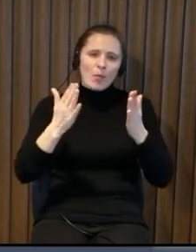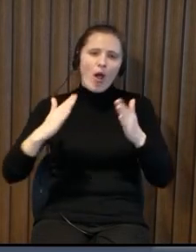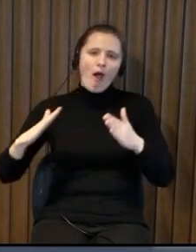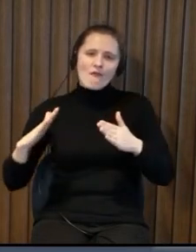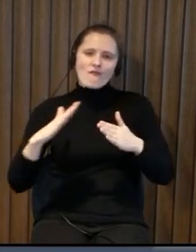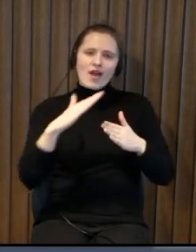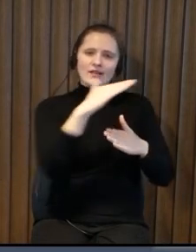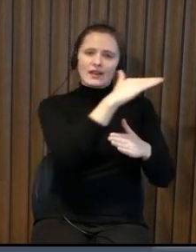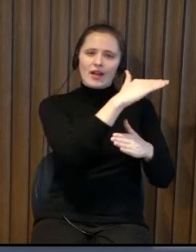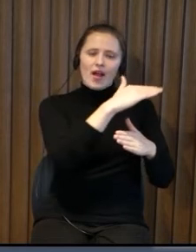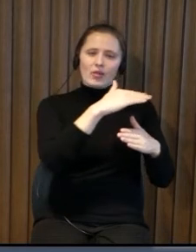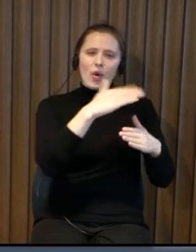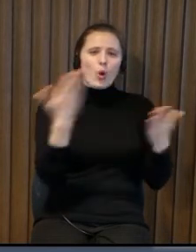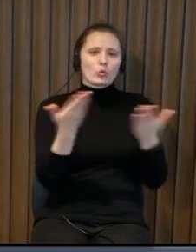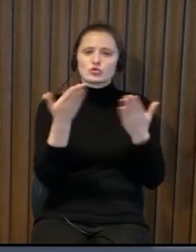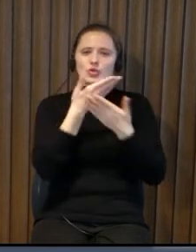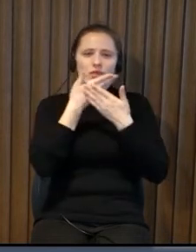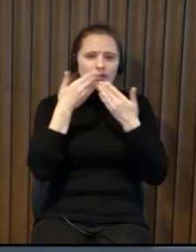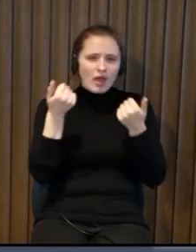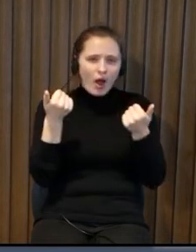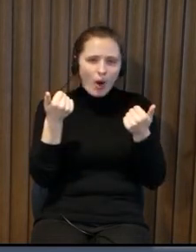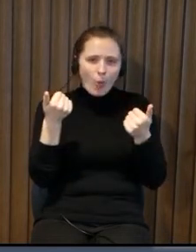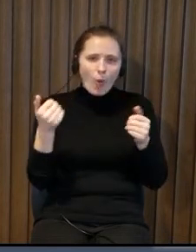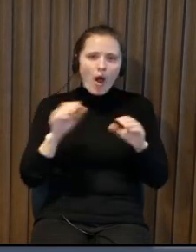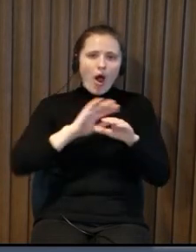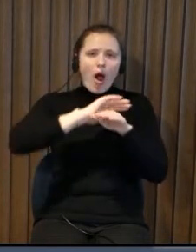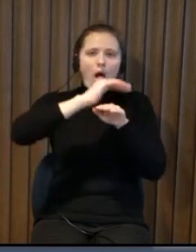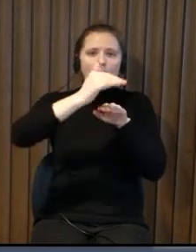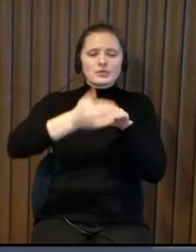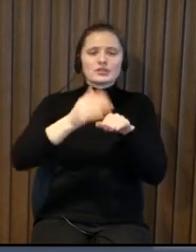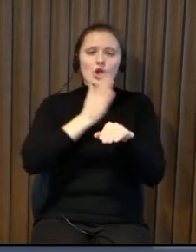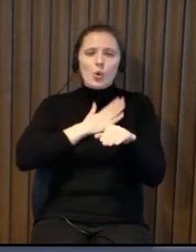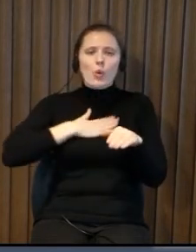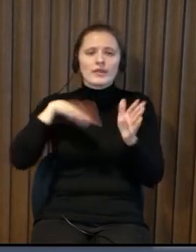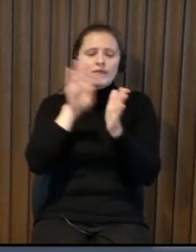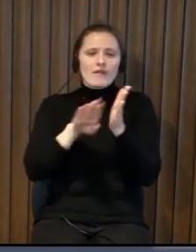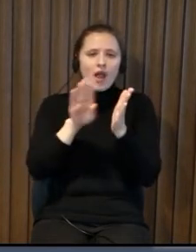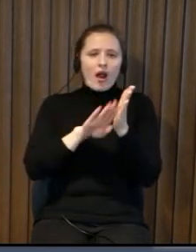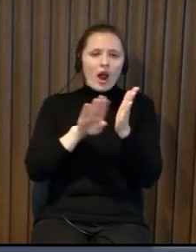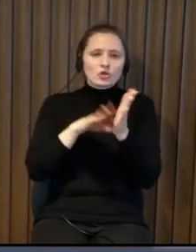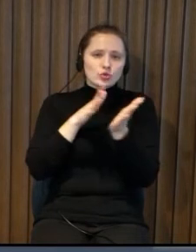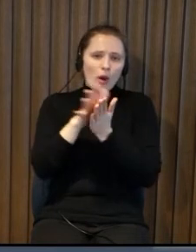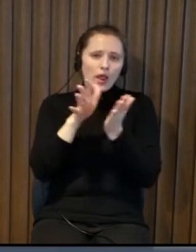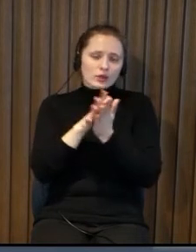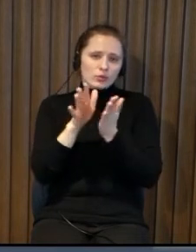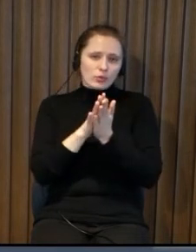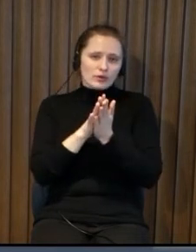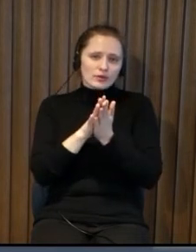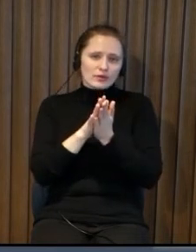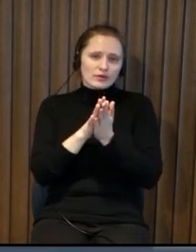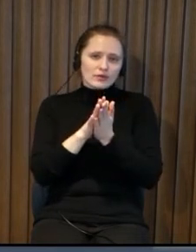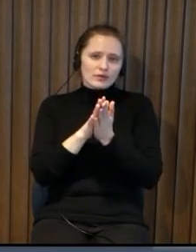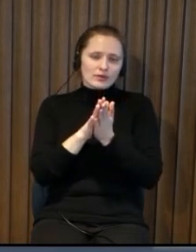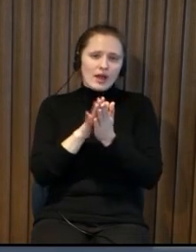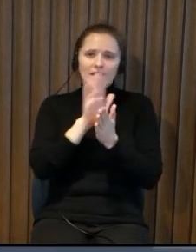so you can put the vertical lift maybe which is not covered and or or build a ramp